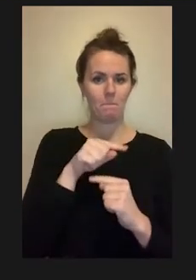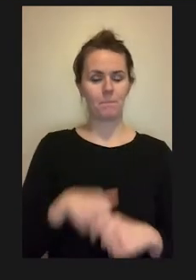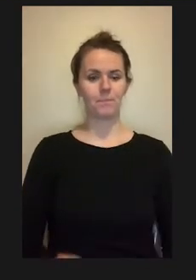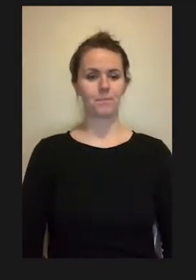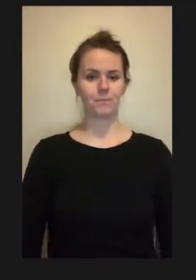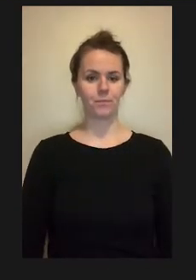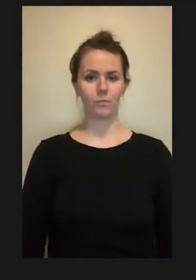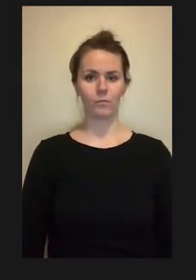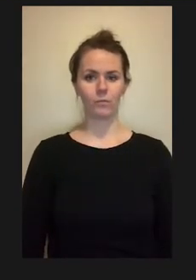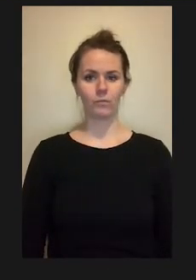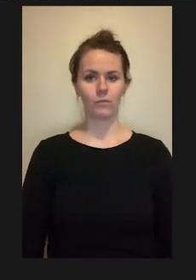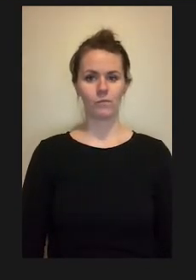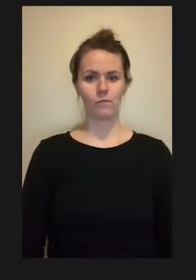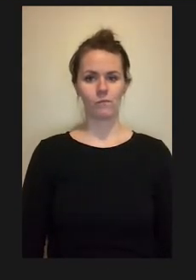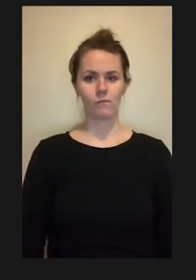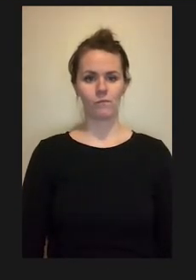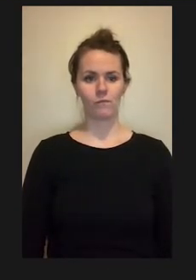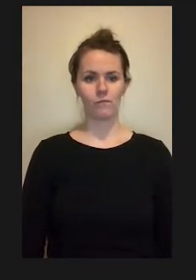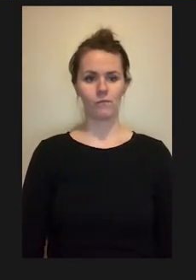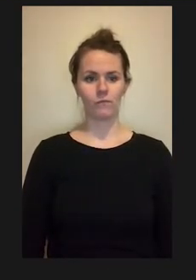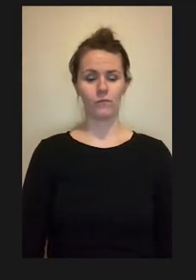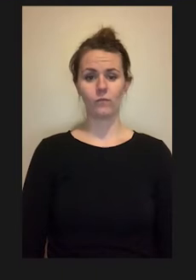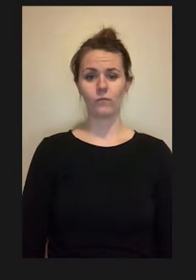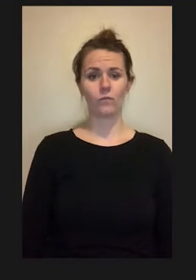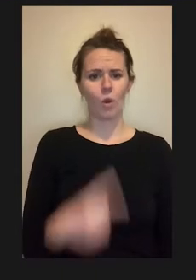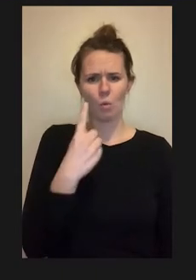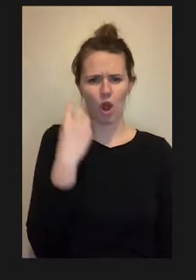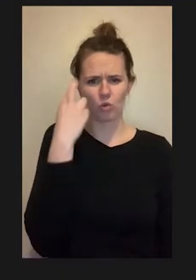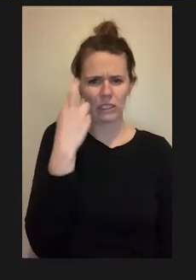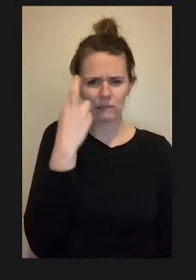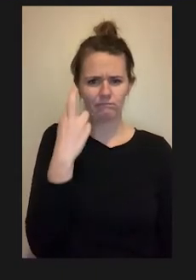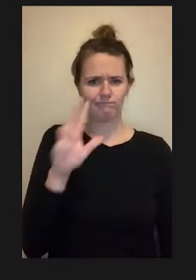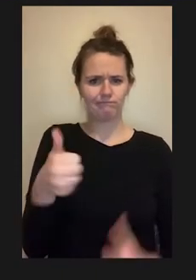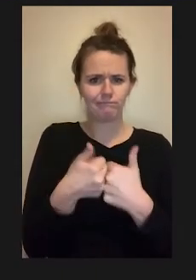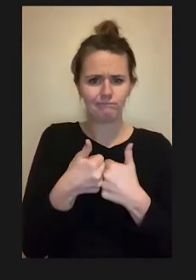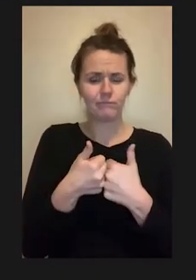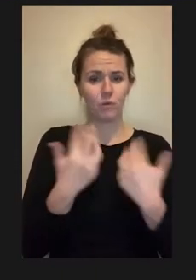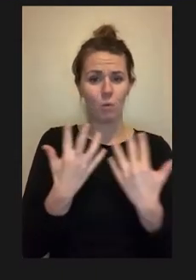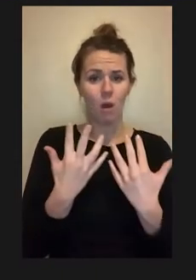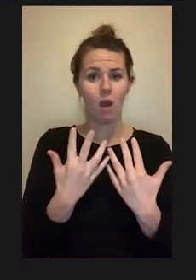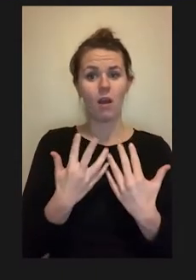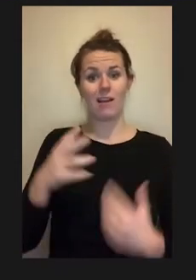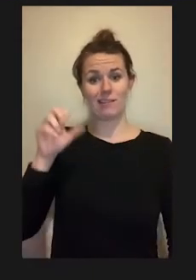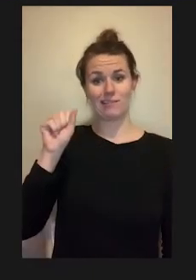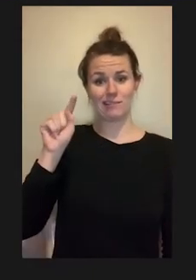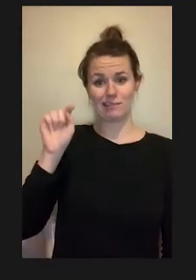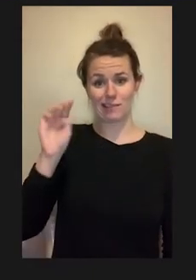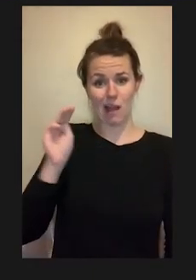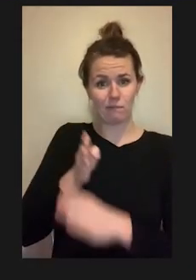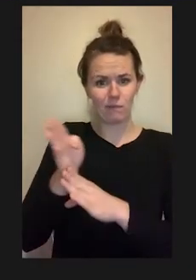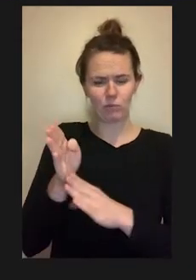One of the reasons is activity-based learning is critical to STEM pedagogy,